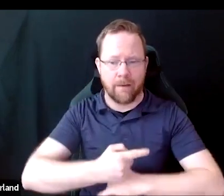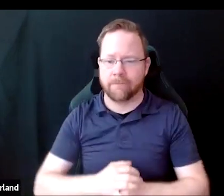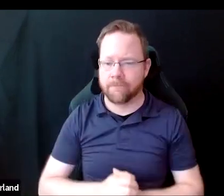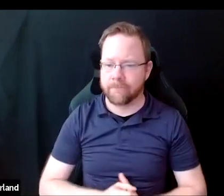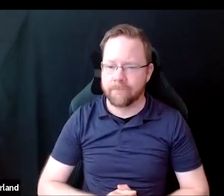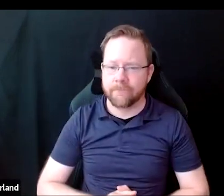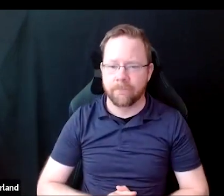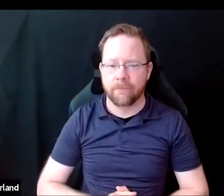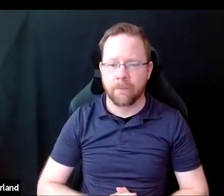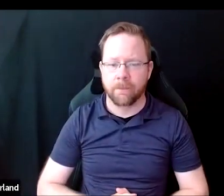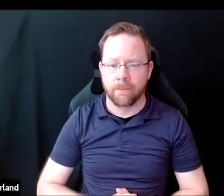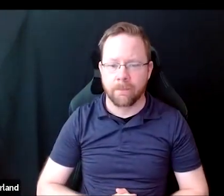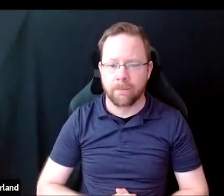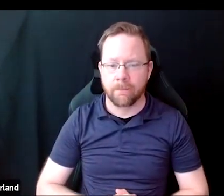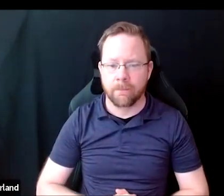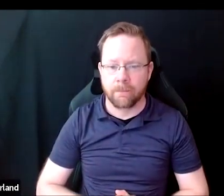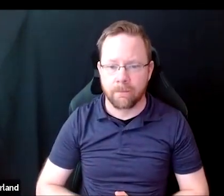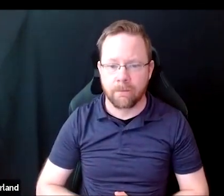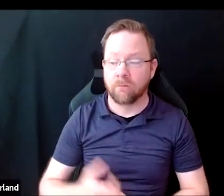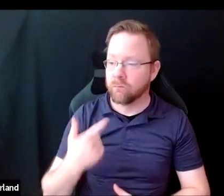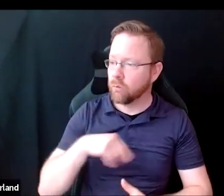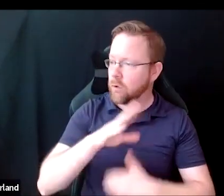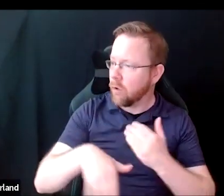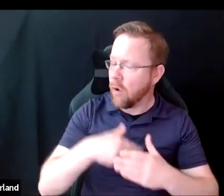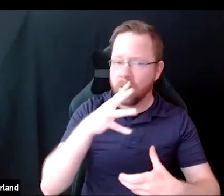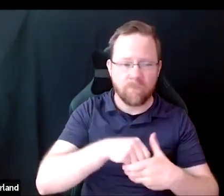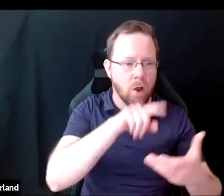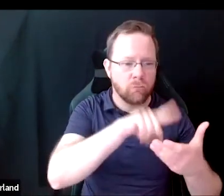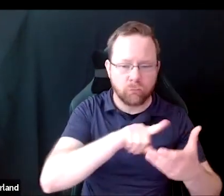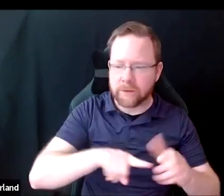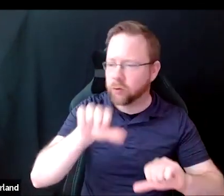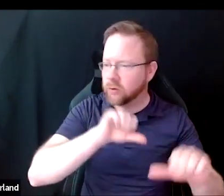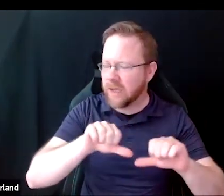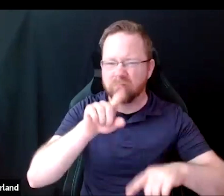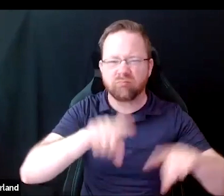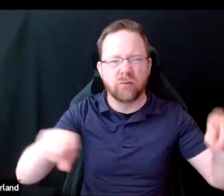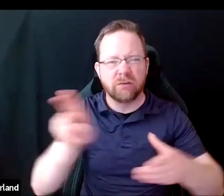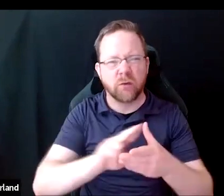We all do research in science labs at various universities around the world.